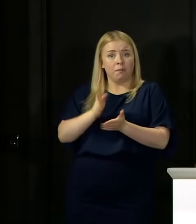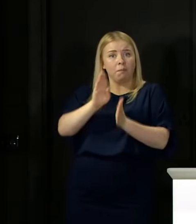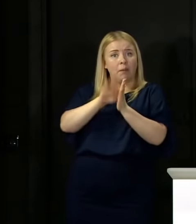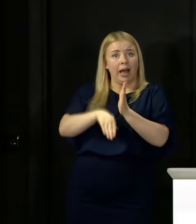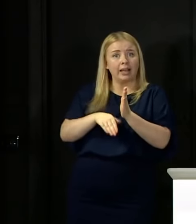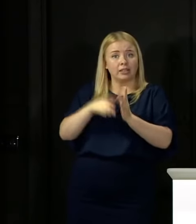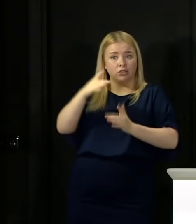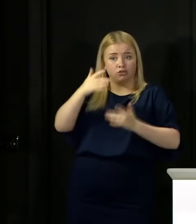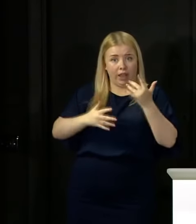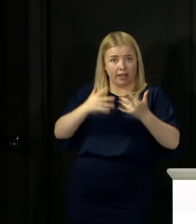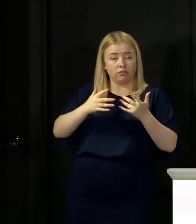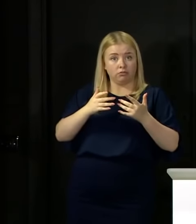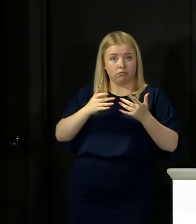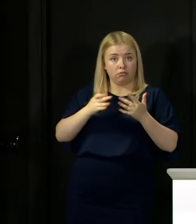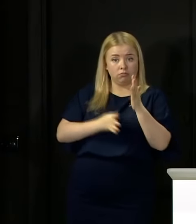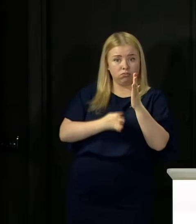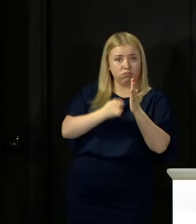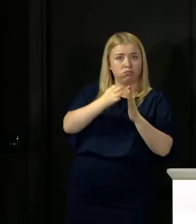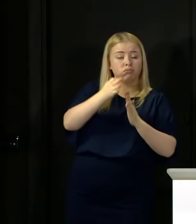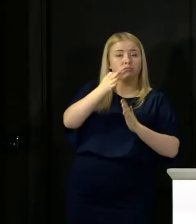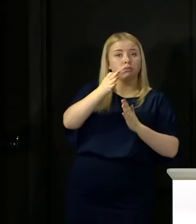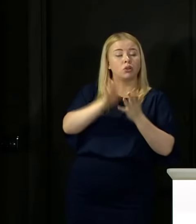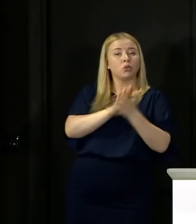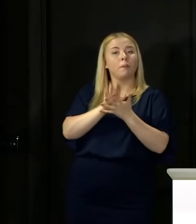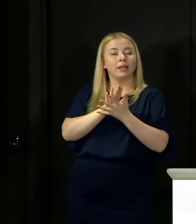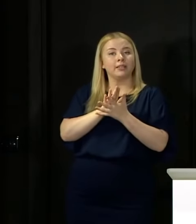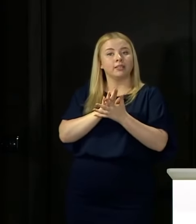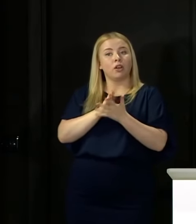even taking account the process of moderation.